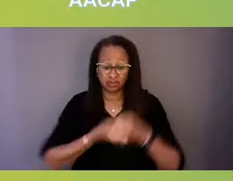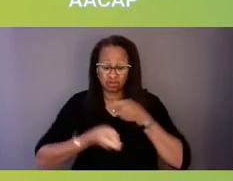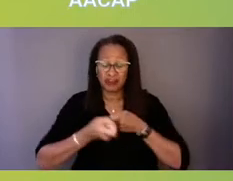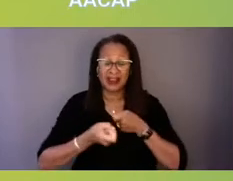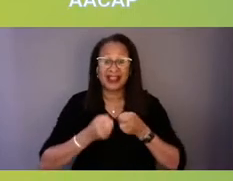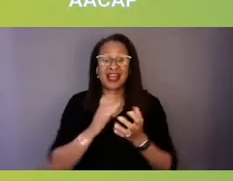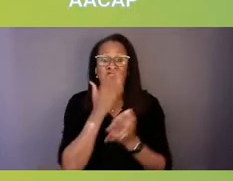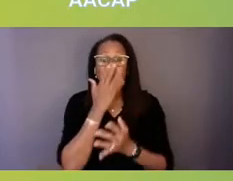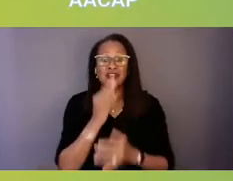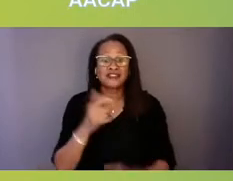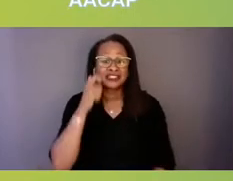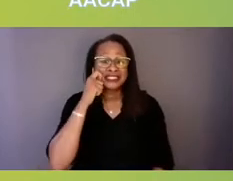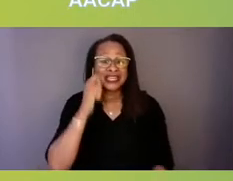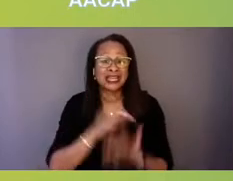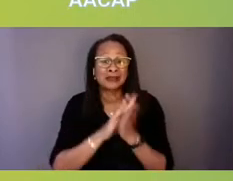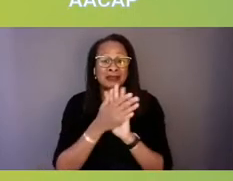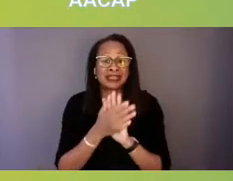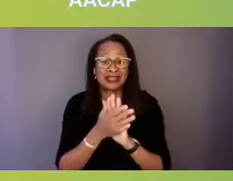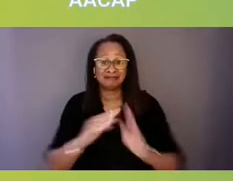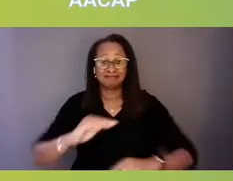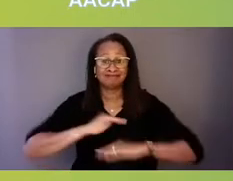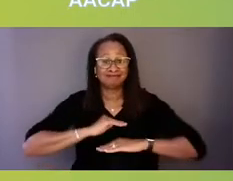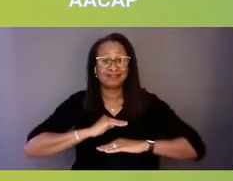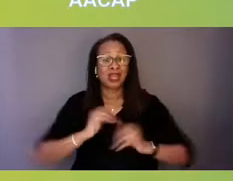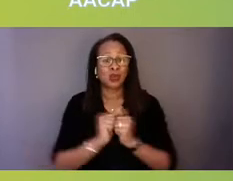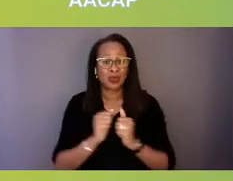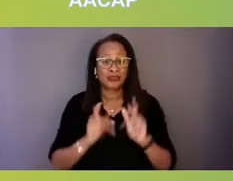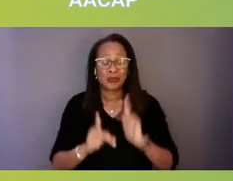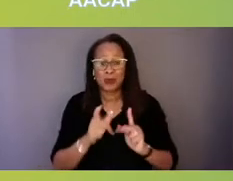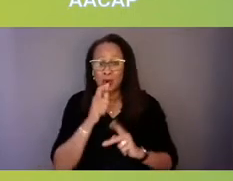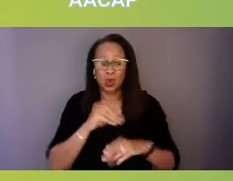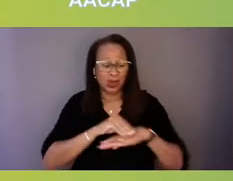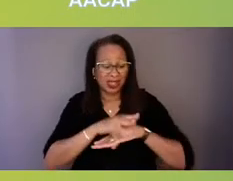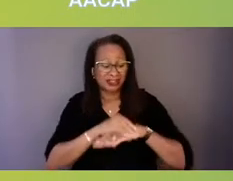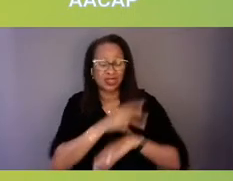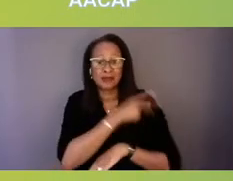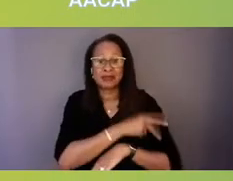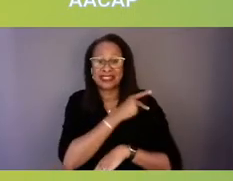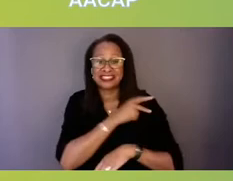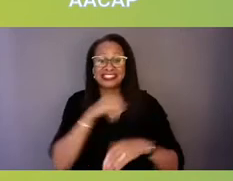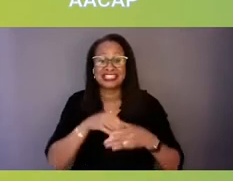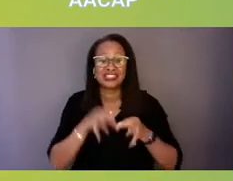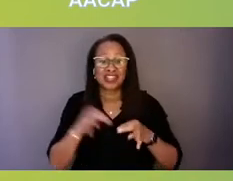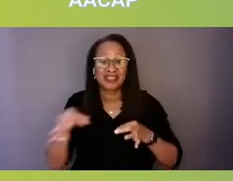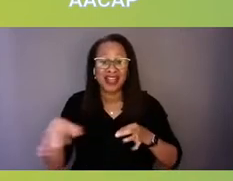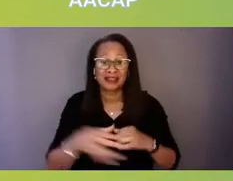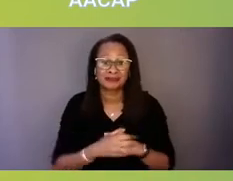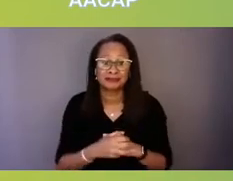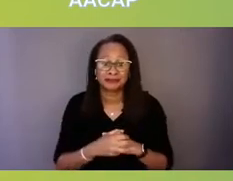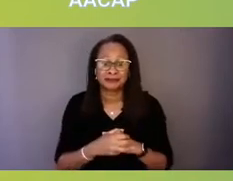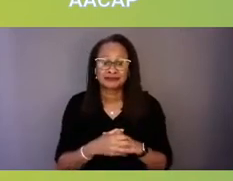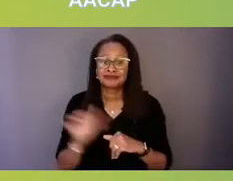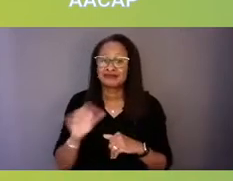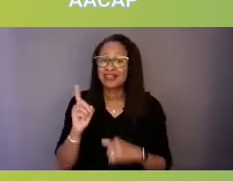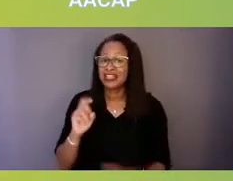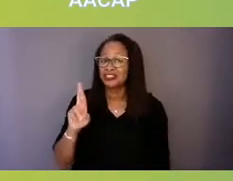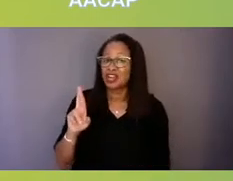and be content with those who counsel patients and delay?" Kind of like Dr. King's Letter from a Birmingham Jail.